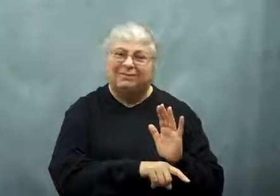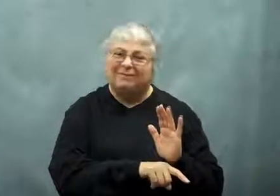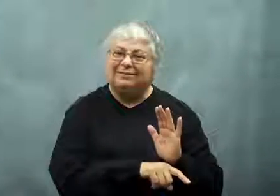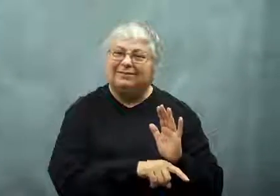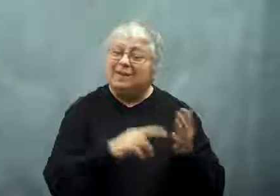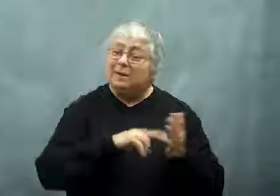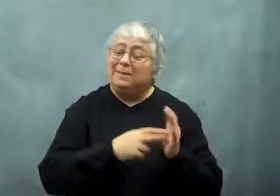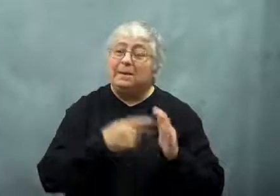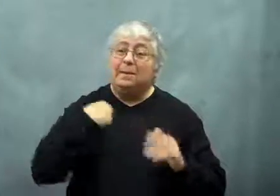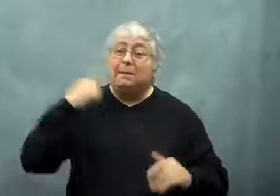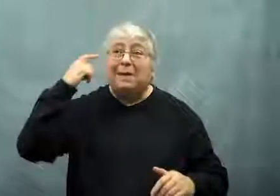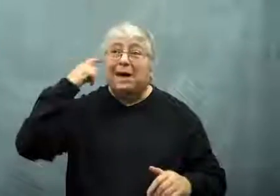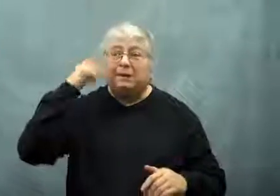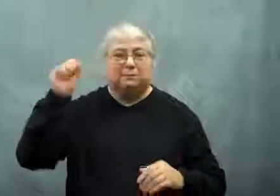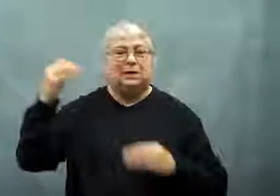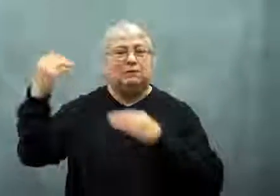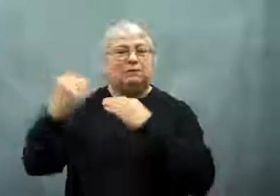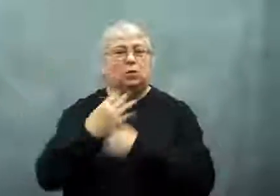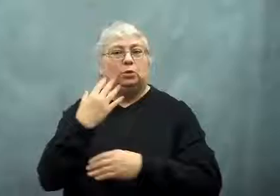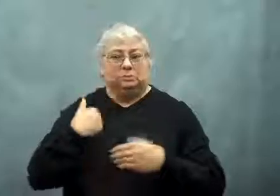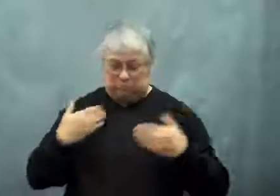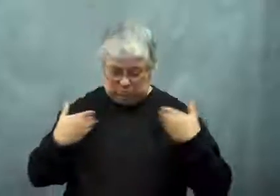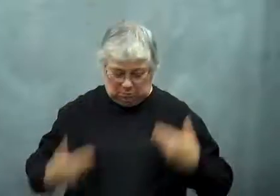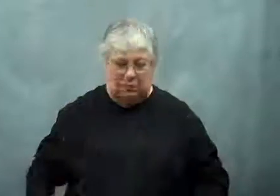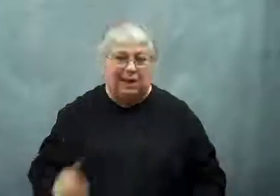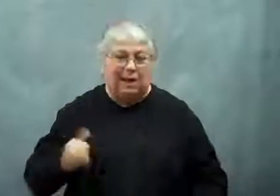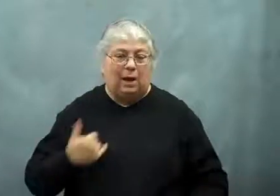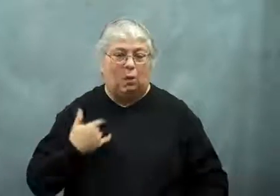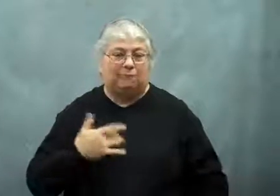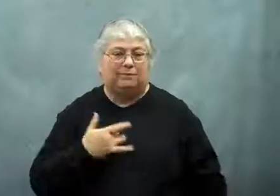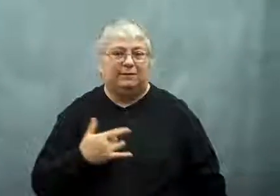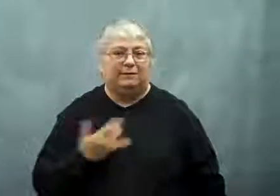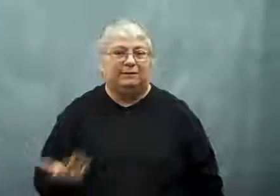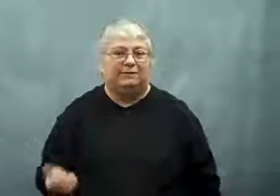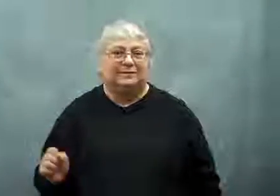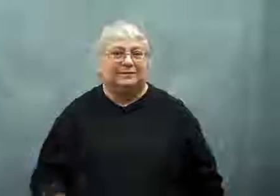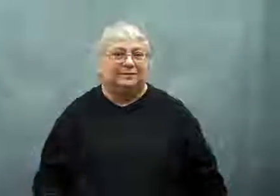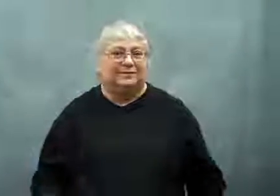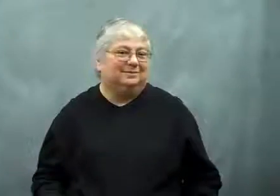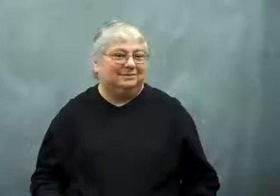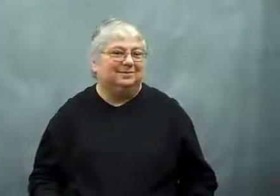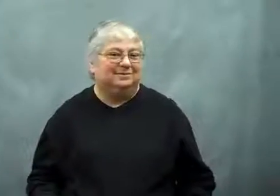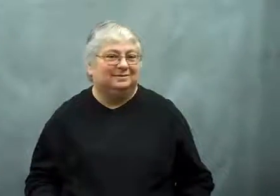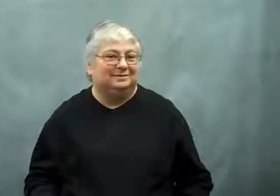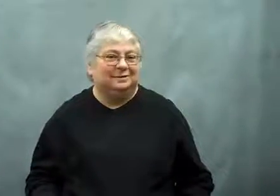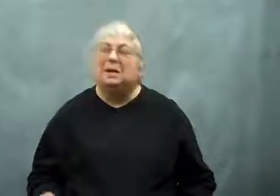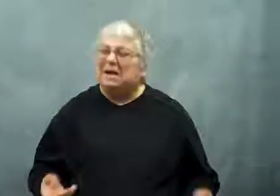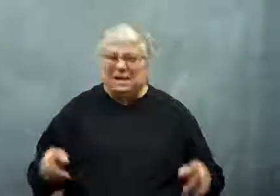The mind can influence how we feel about ourselves.